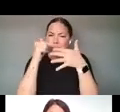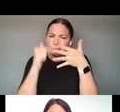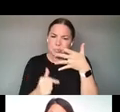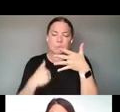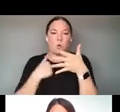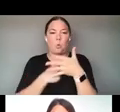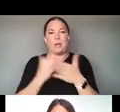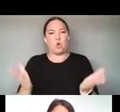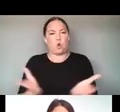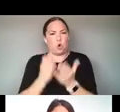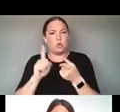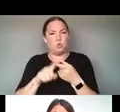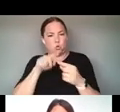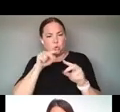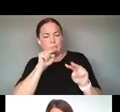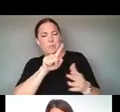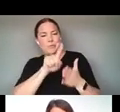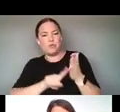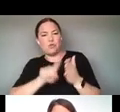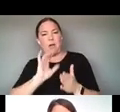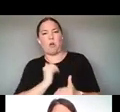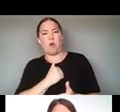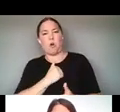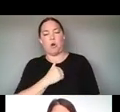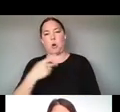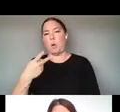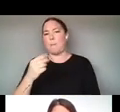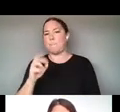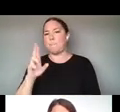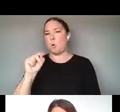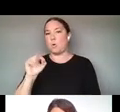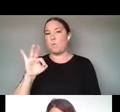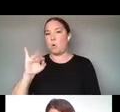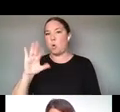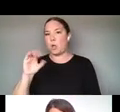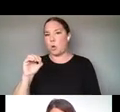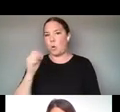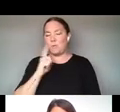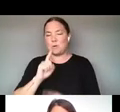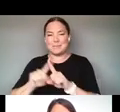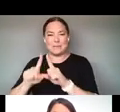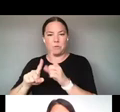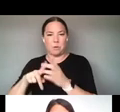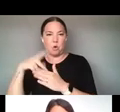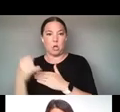PORTFOLIO FOR THE GRANTS FOR ARTS PROJECTS. IF YOU WANT MORE INFORMATION ABOUT THAT WE WILL SEND YOU